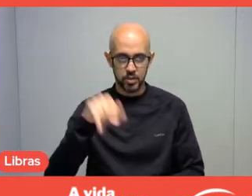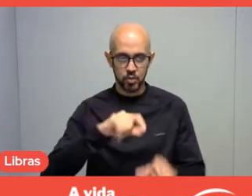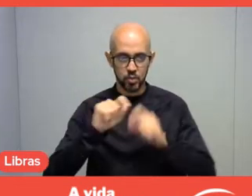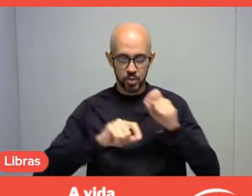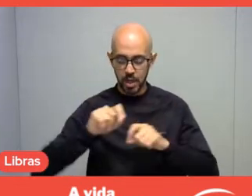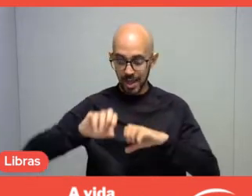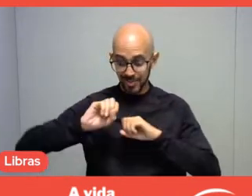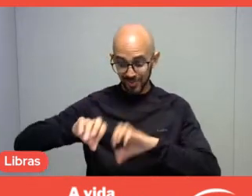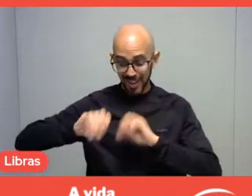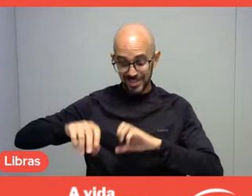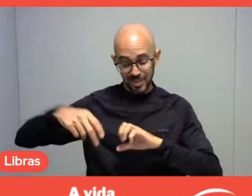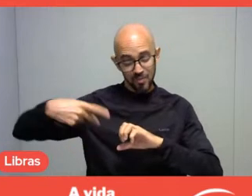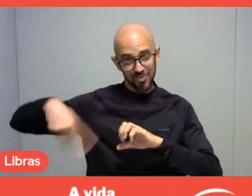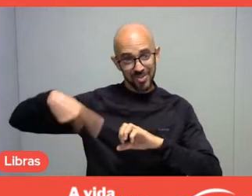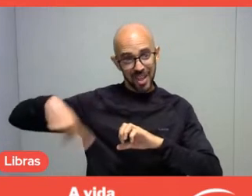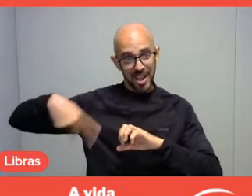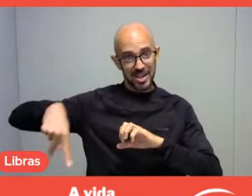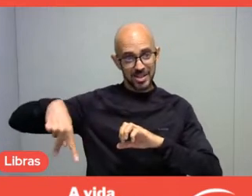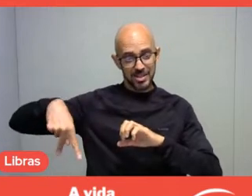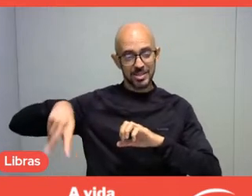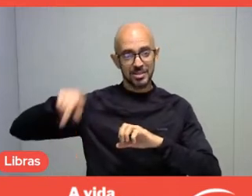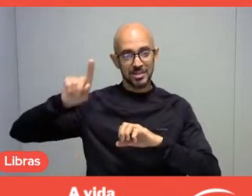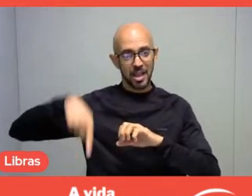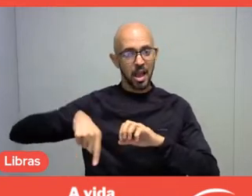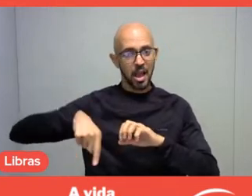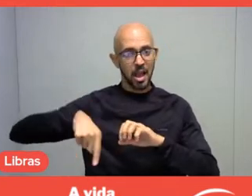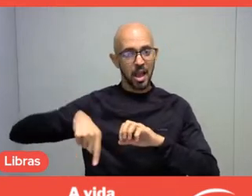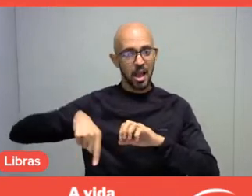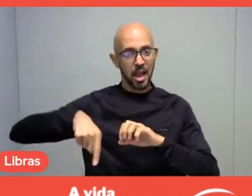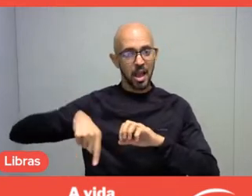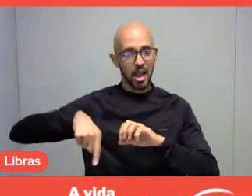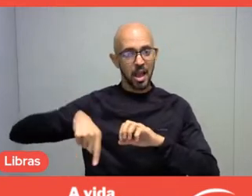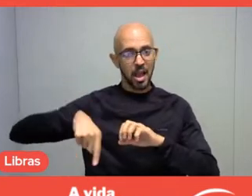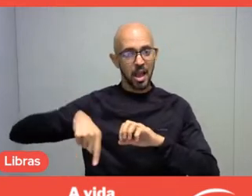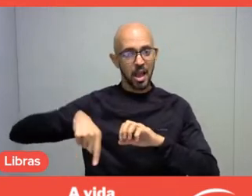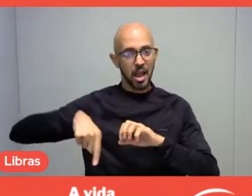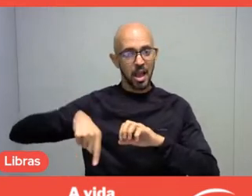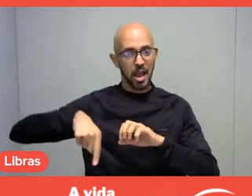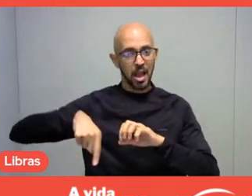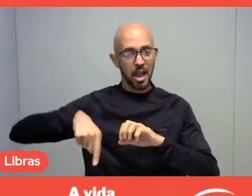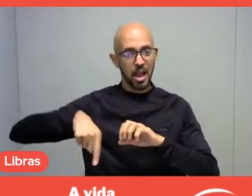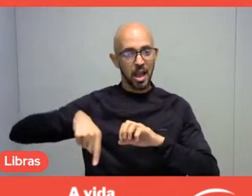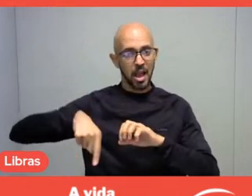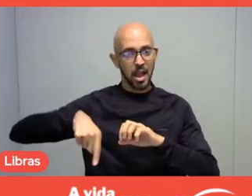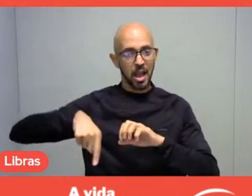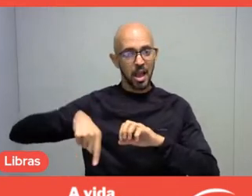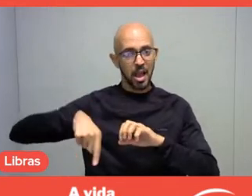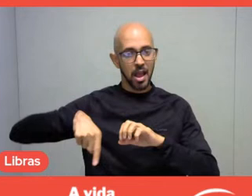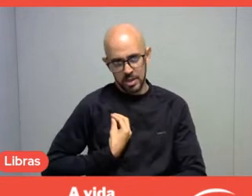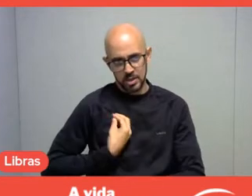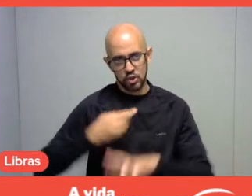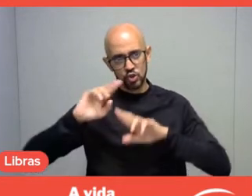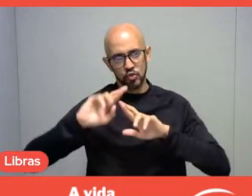is present in absolutely every moment of life. So, different from education for us,